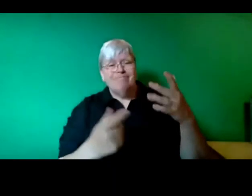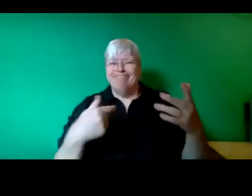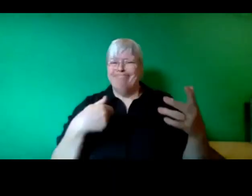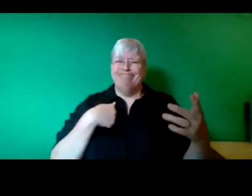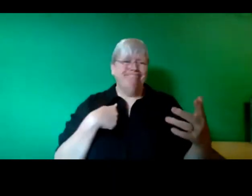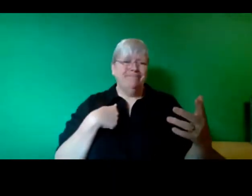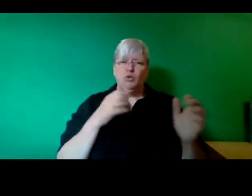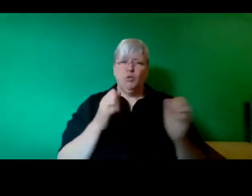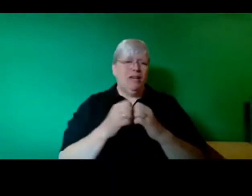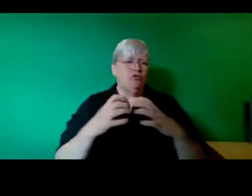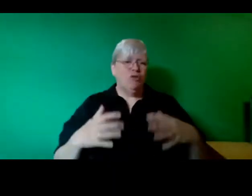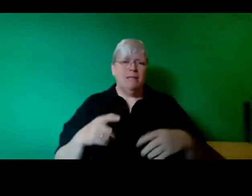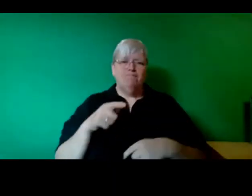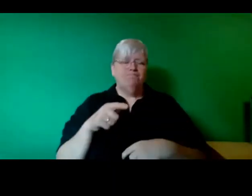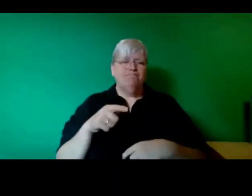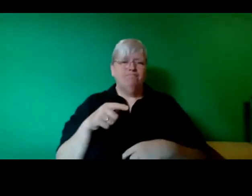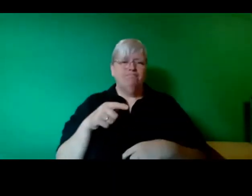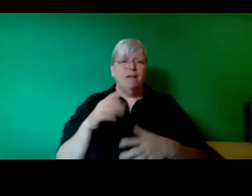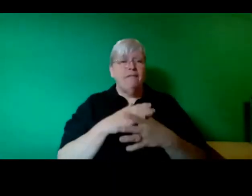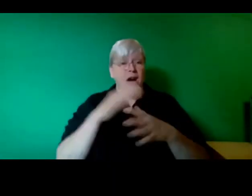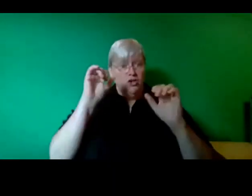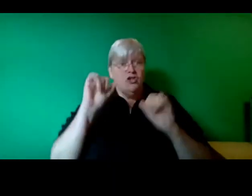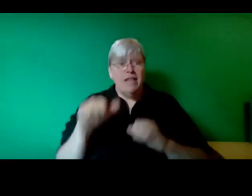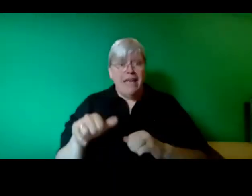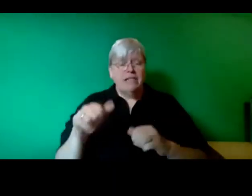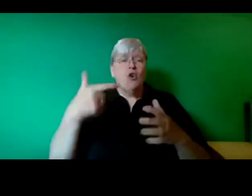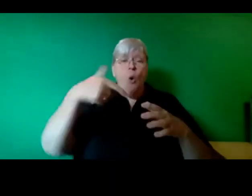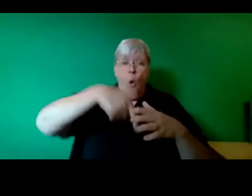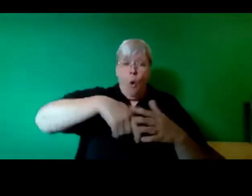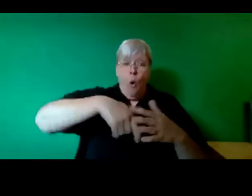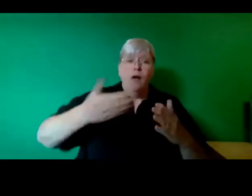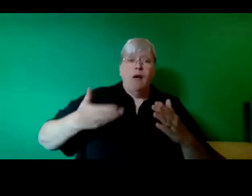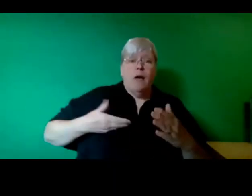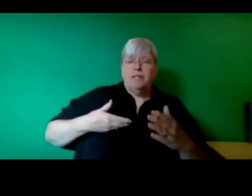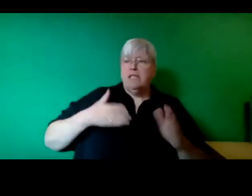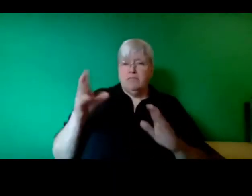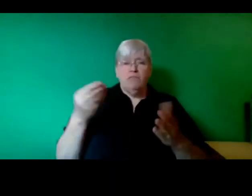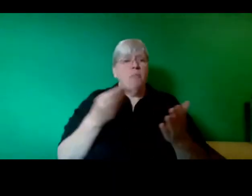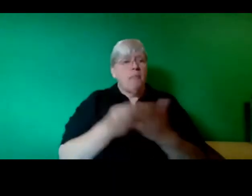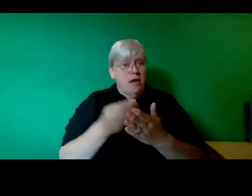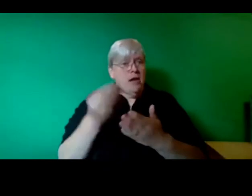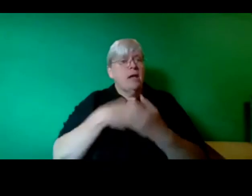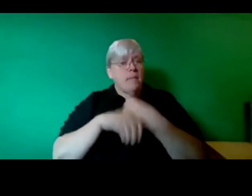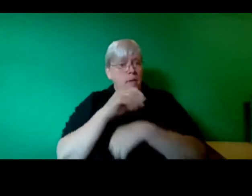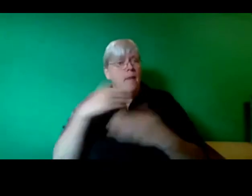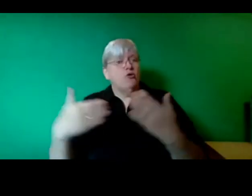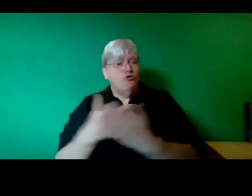yes the big oil companies are shifting money into renewables, certainly offshore wind,